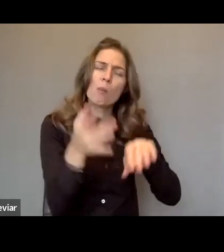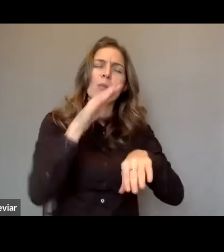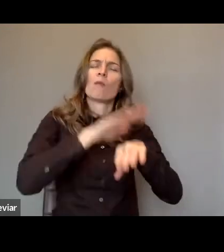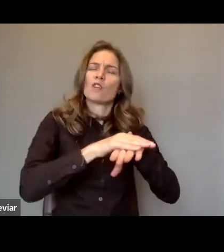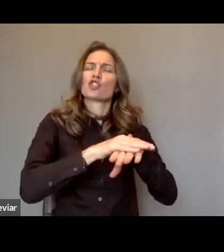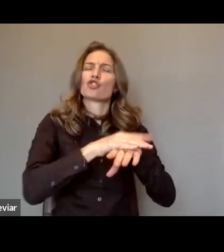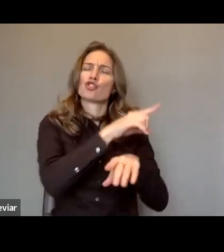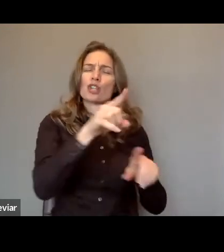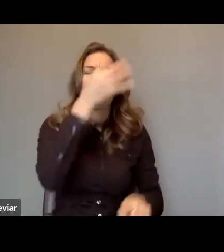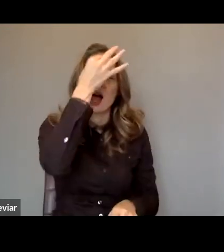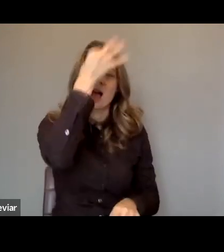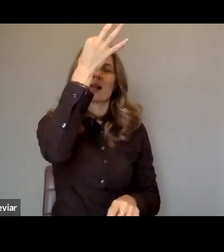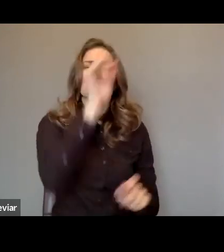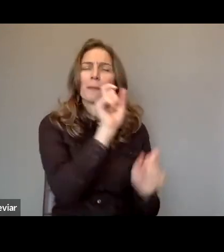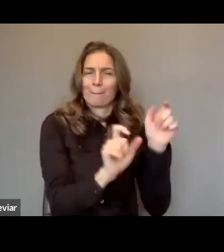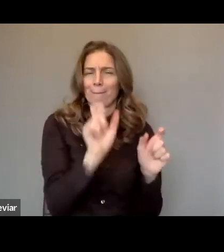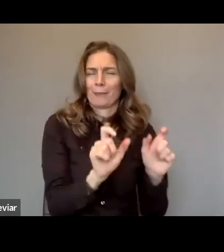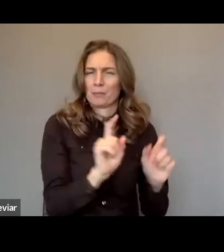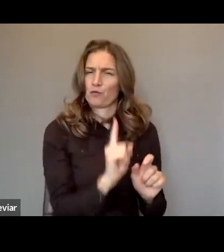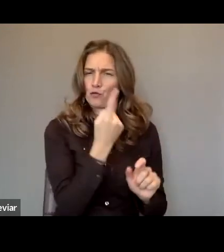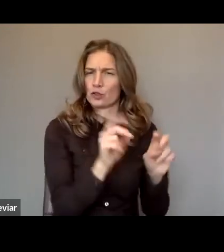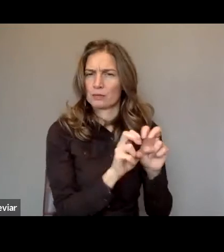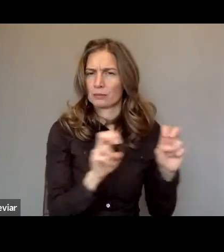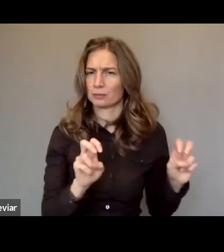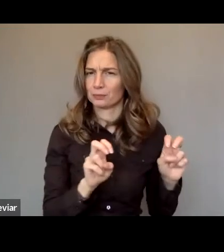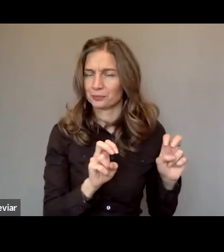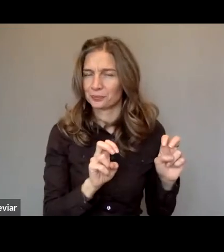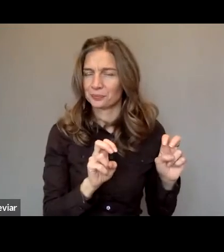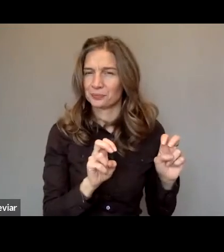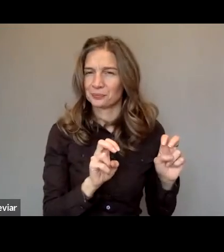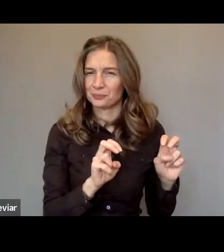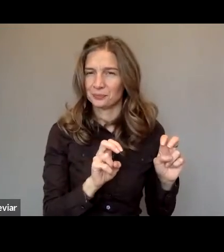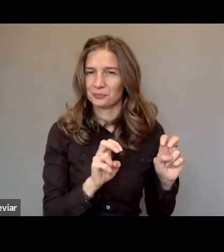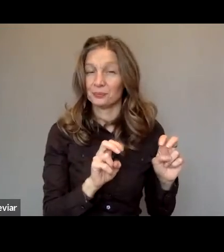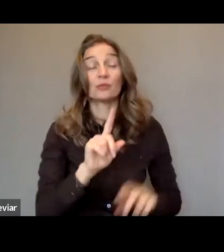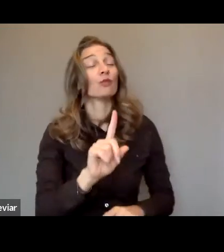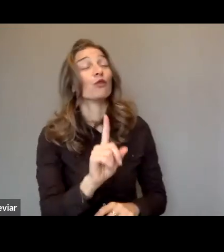The first panel is going to identify forms of violence